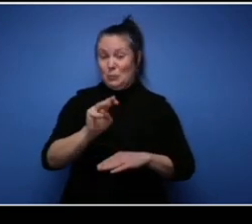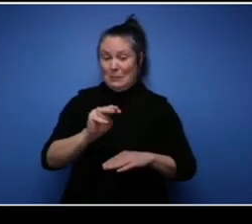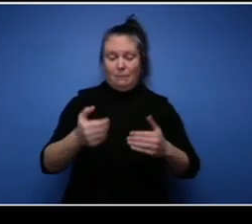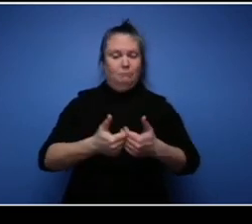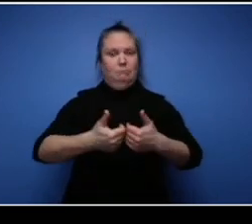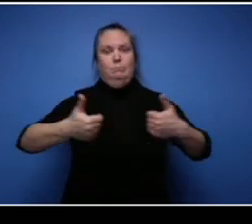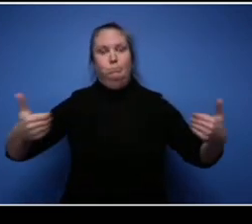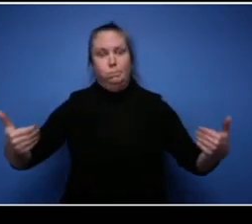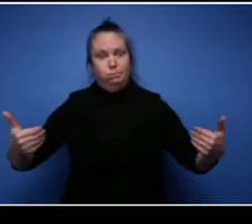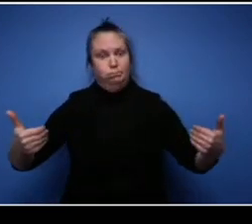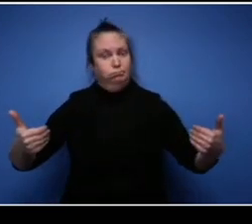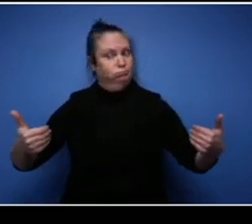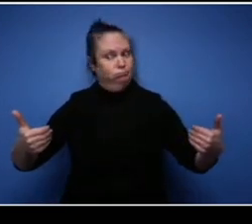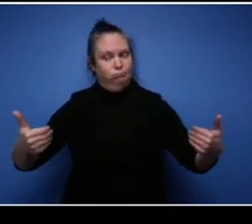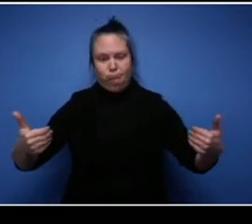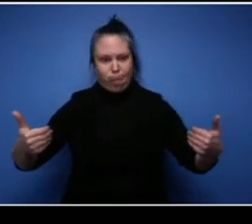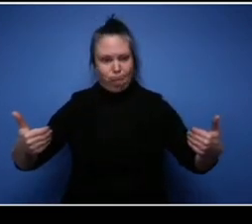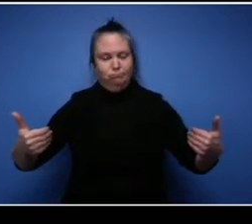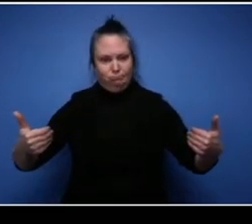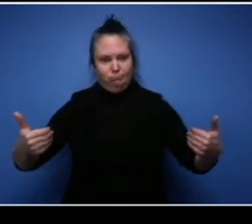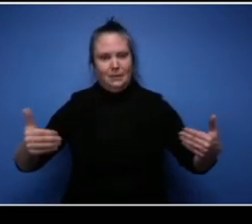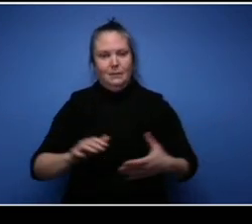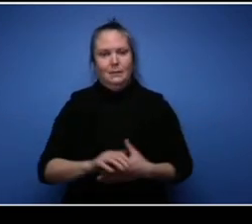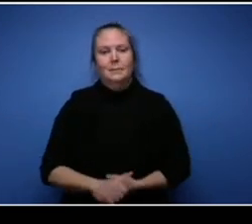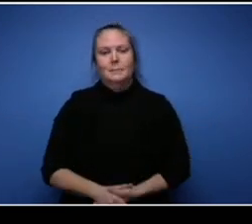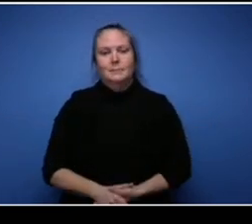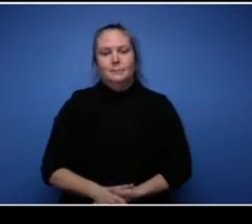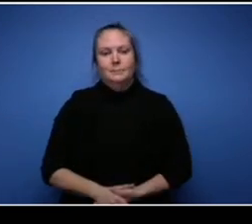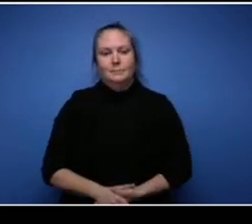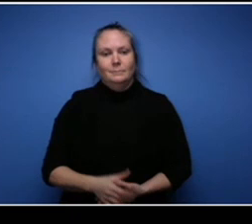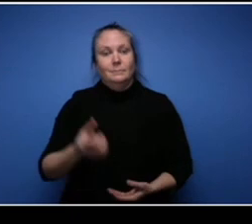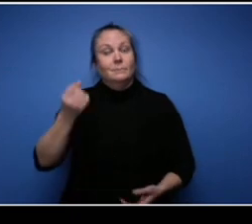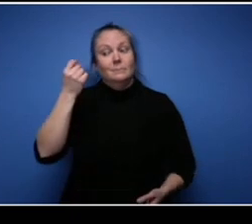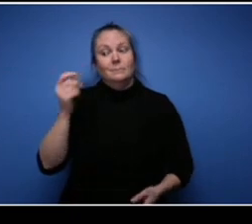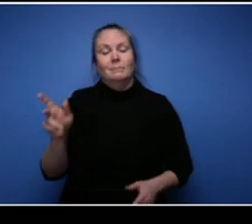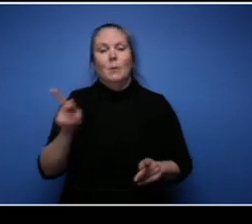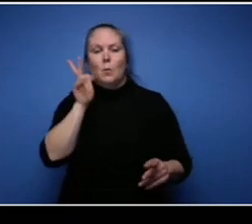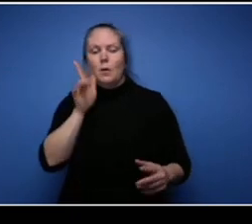and you know because everybody's going to talk about what you're doing and you know